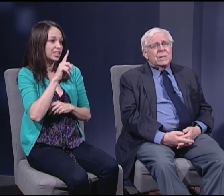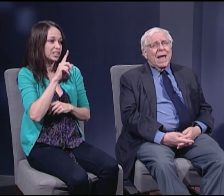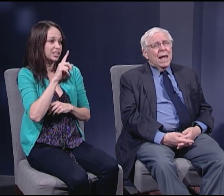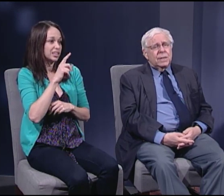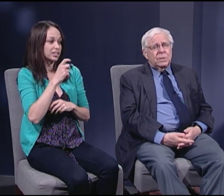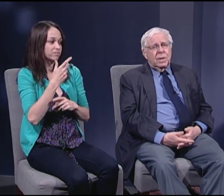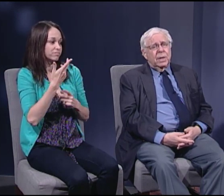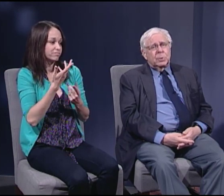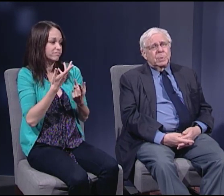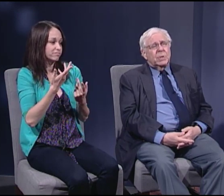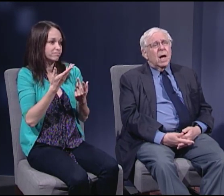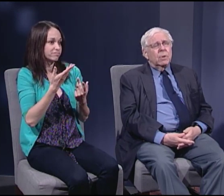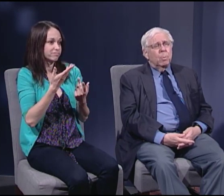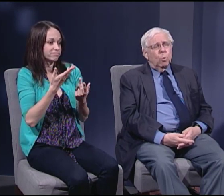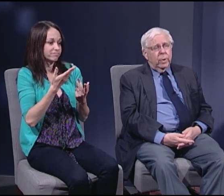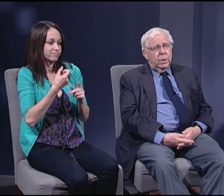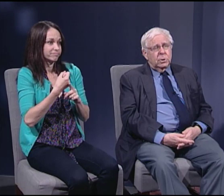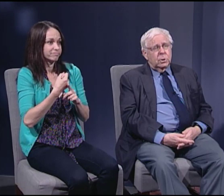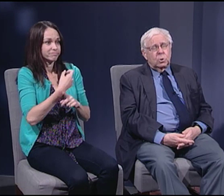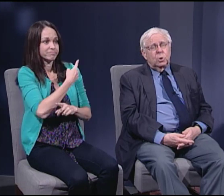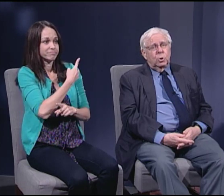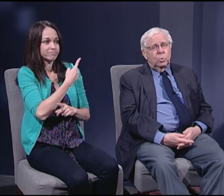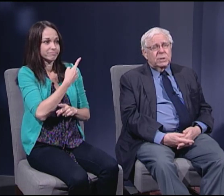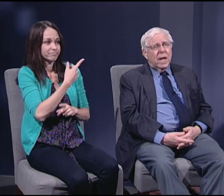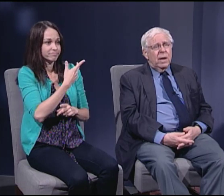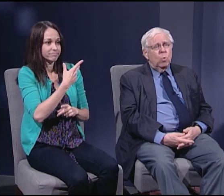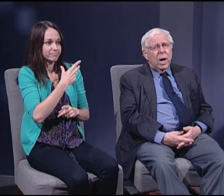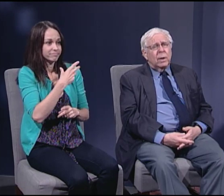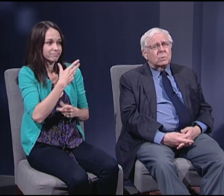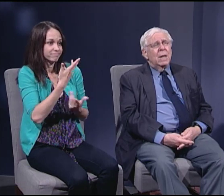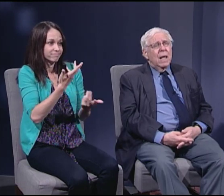as it is beside the point to say, "Well,